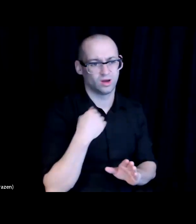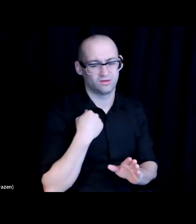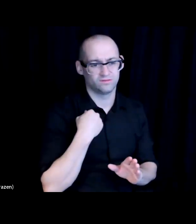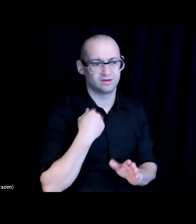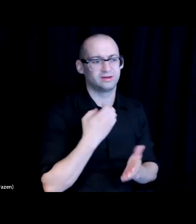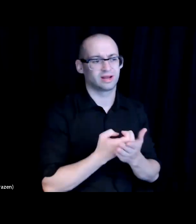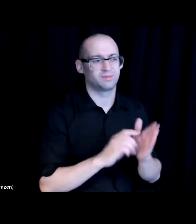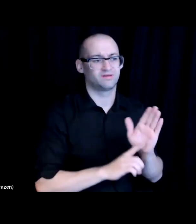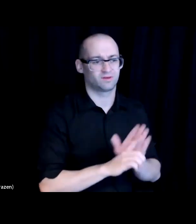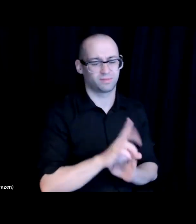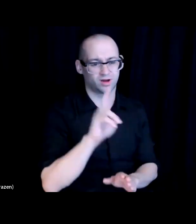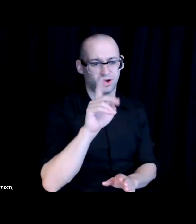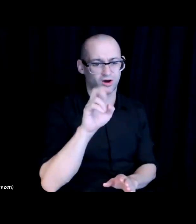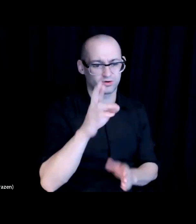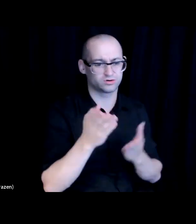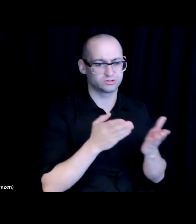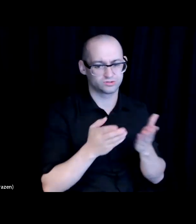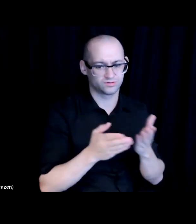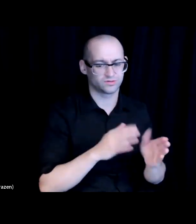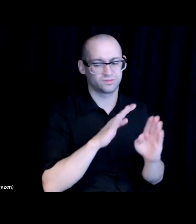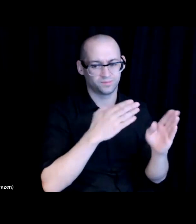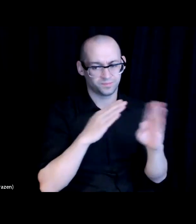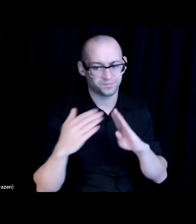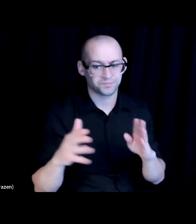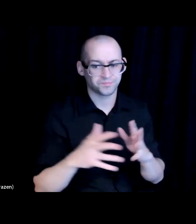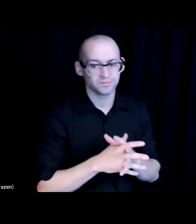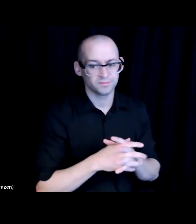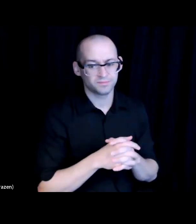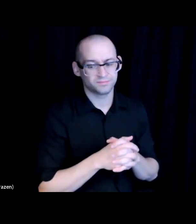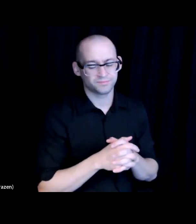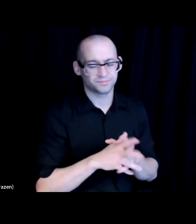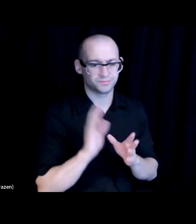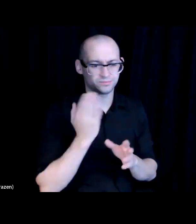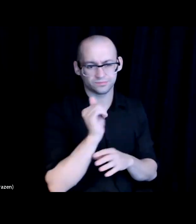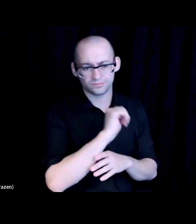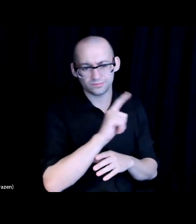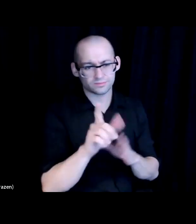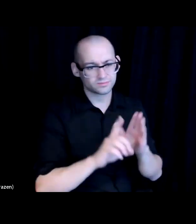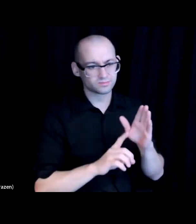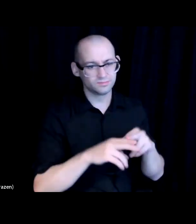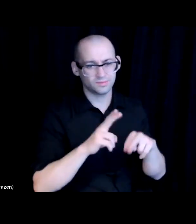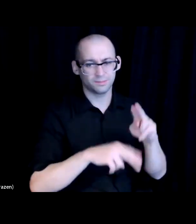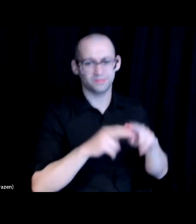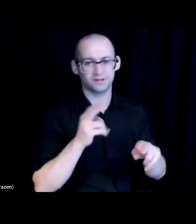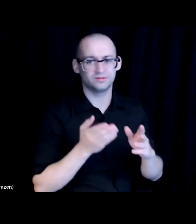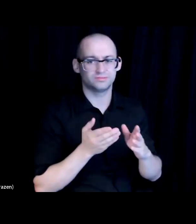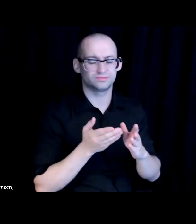development under serve communities or historically underserved communities, and we're all building towards digital equity and inclusion.